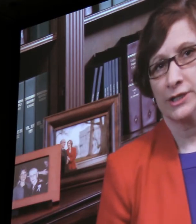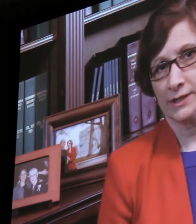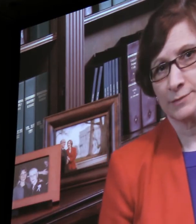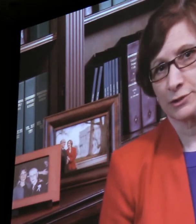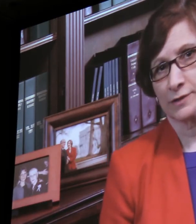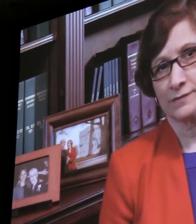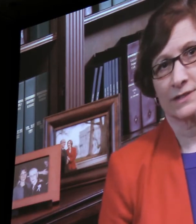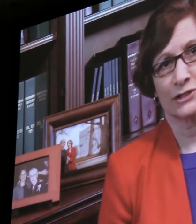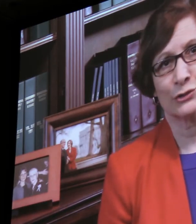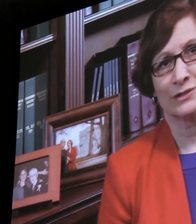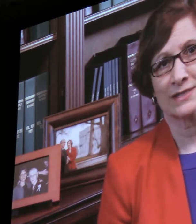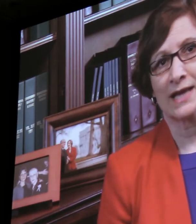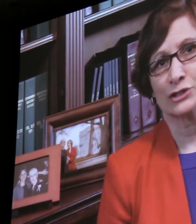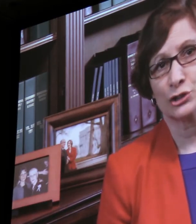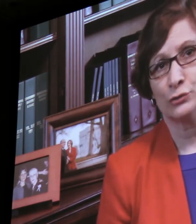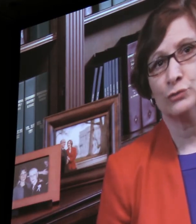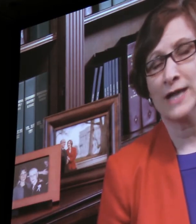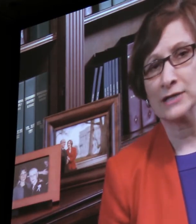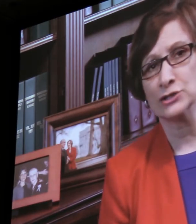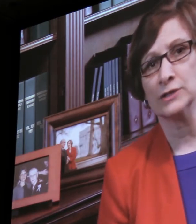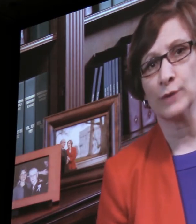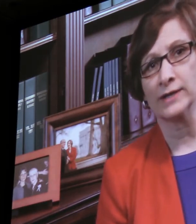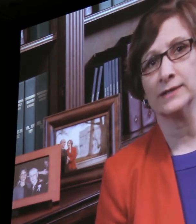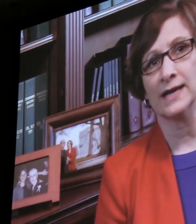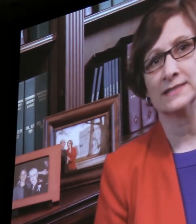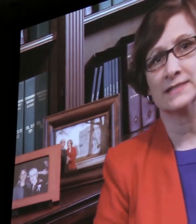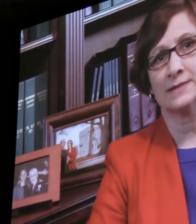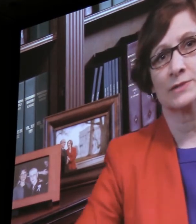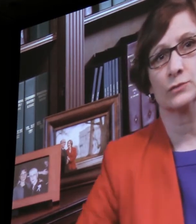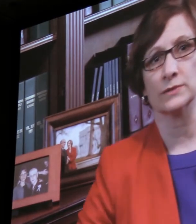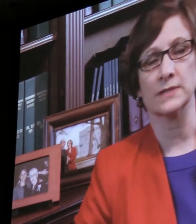She observed students at two nationally recognized STEAM schools,